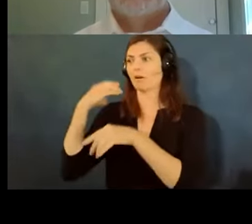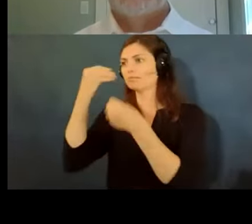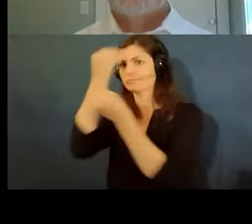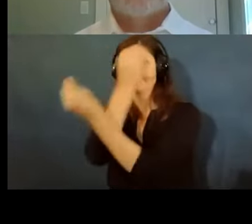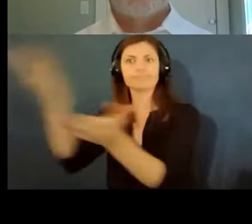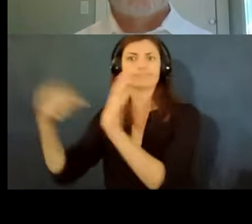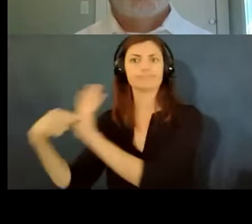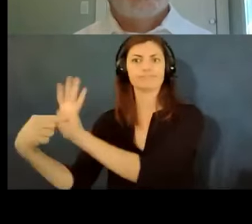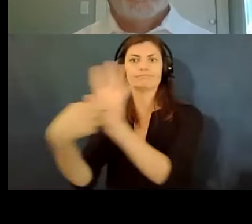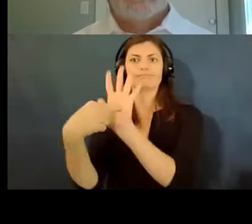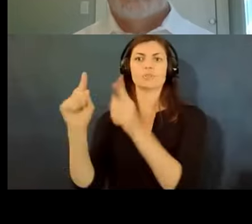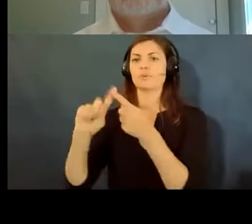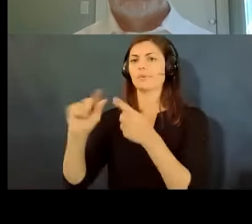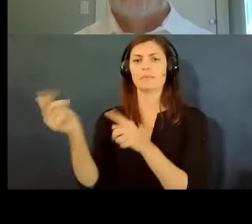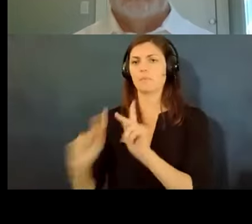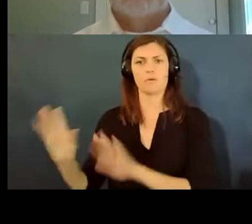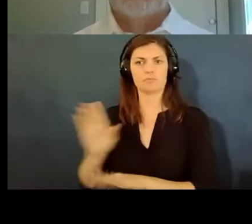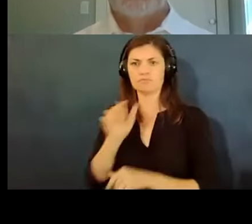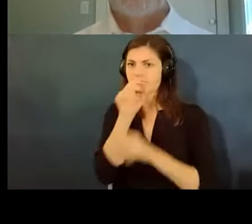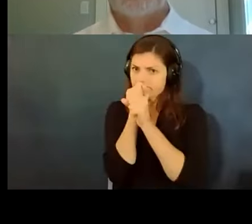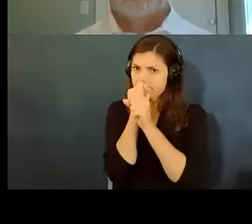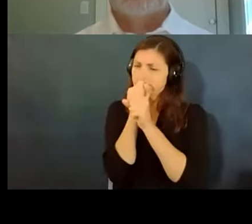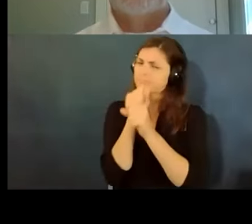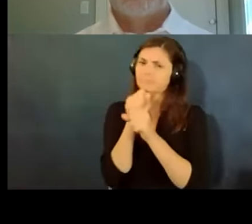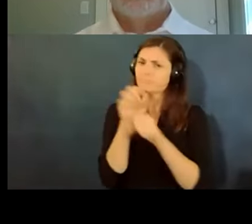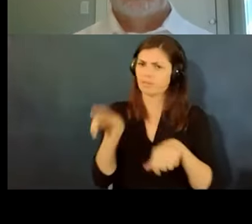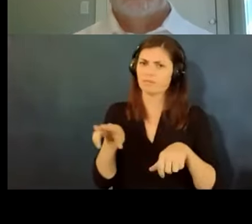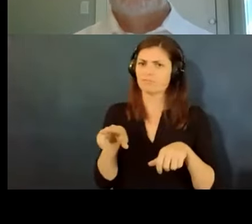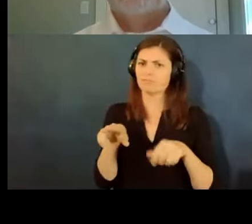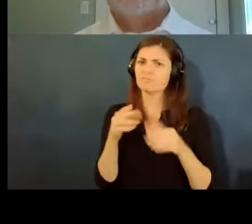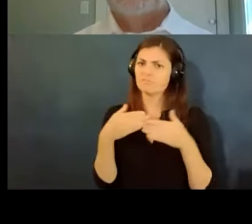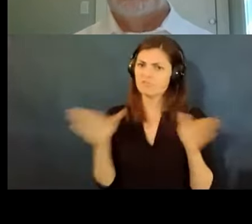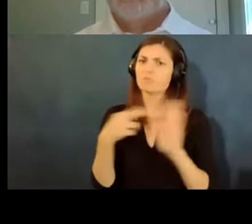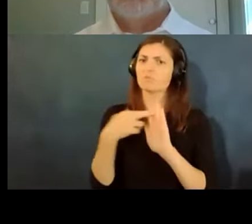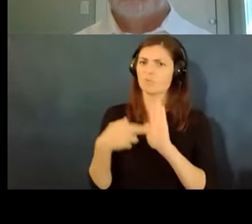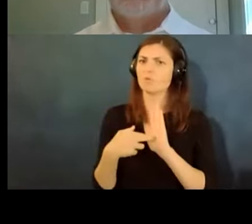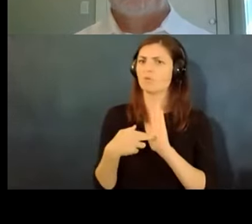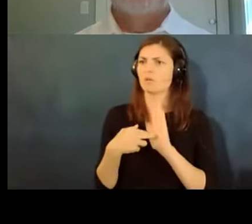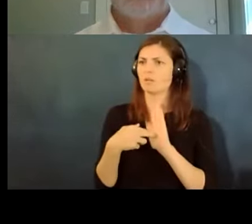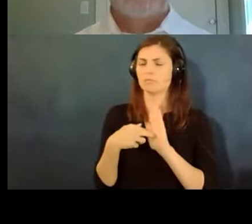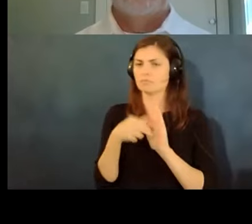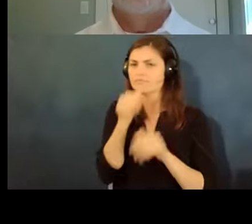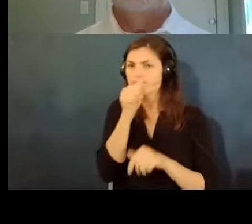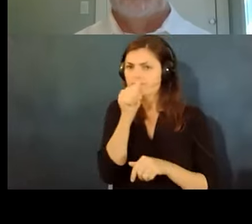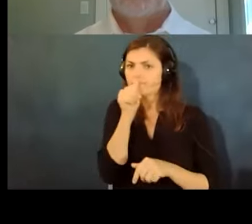the sort of conventional rule is it only should be shared with those who have a need to know it